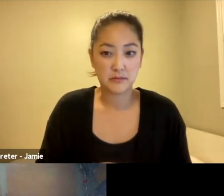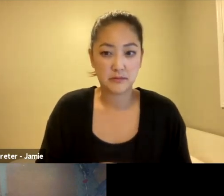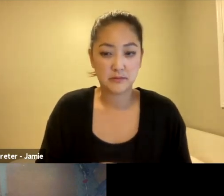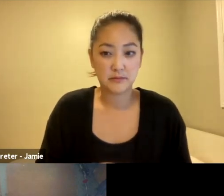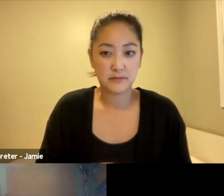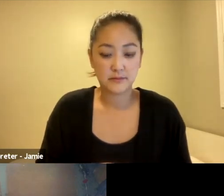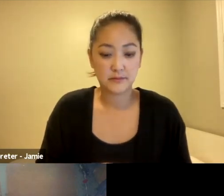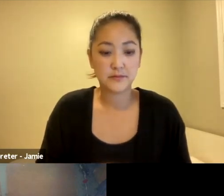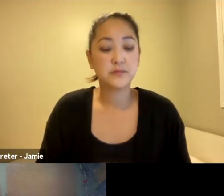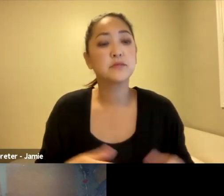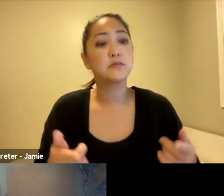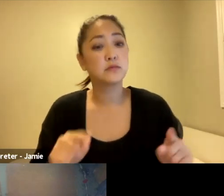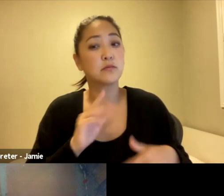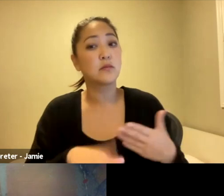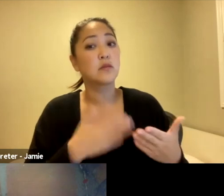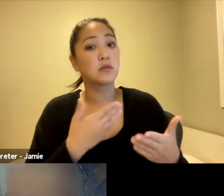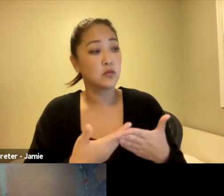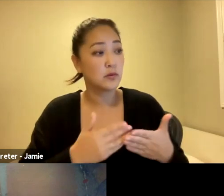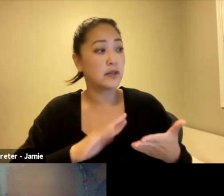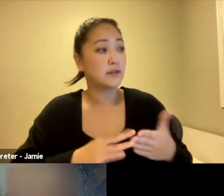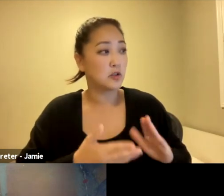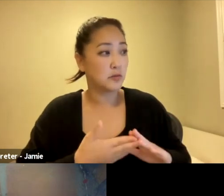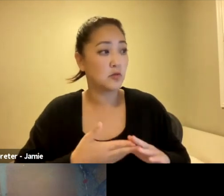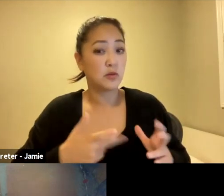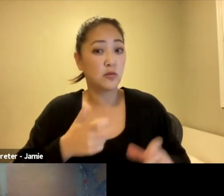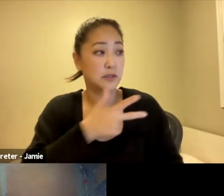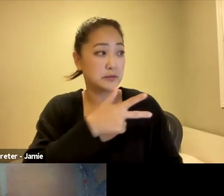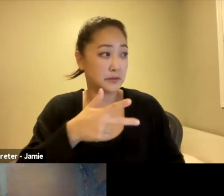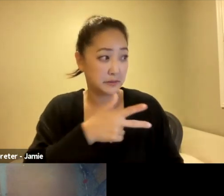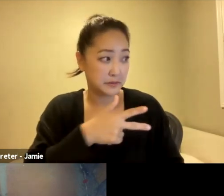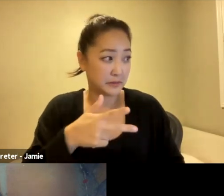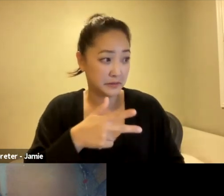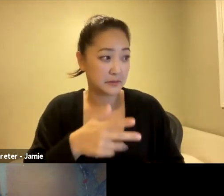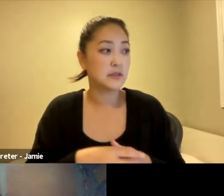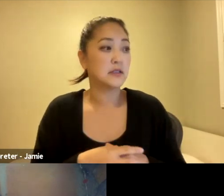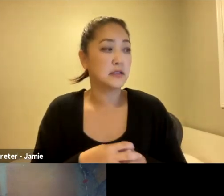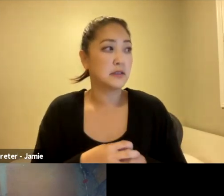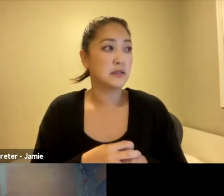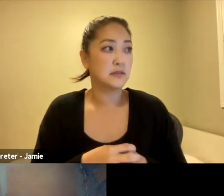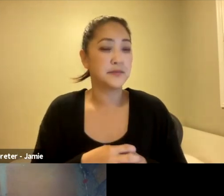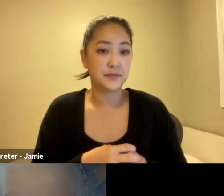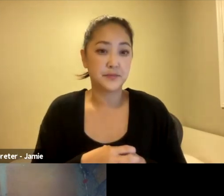arrived to the community to film a documentary about myths. Yeah, you can really do,